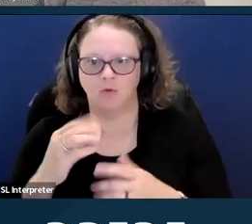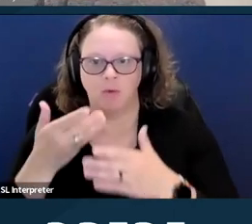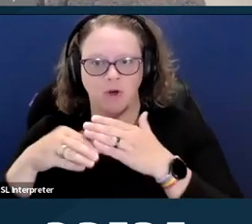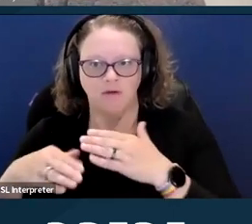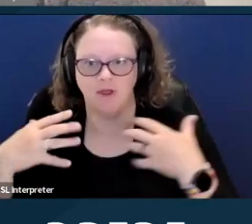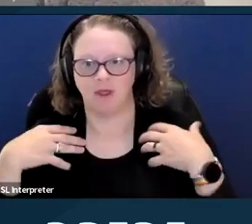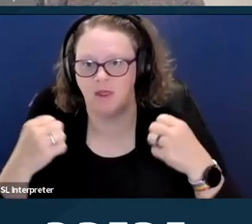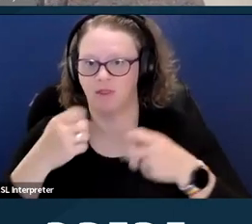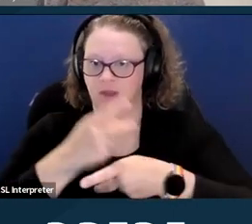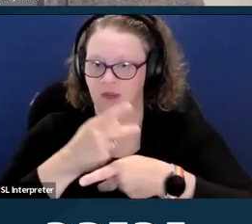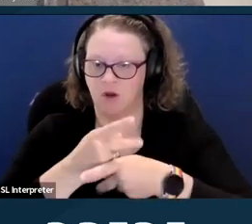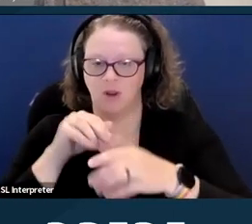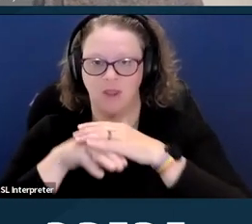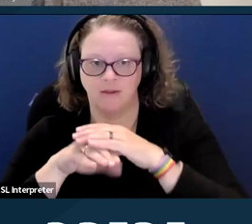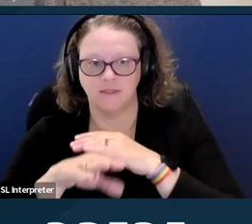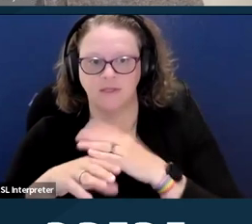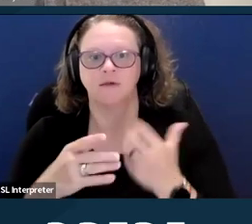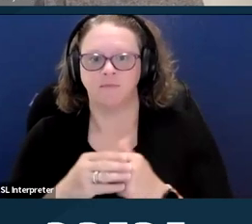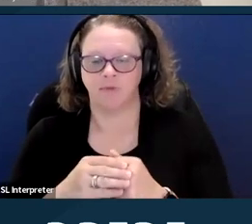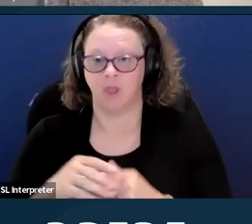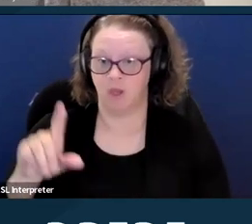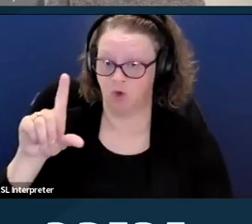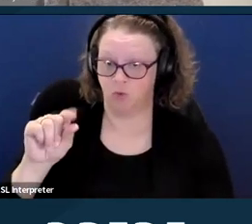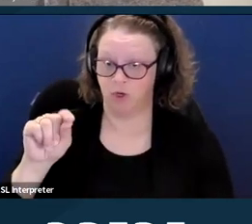So in 2022, the court decided Dobbs